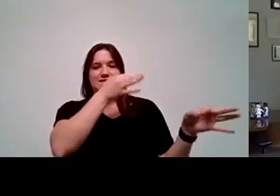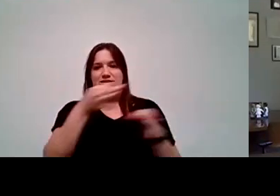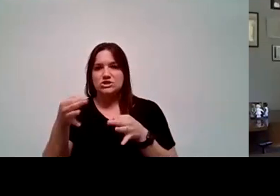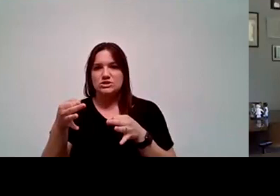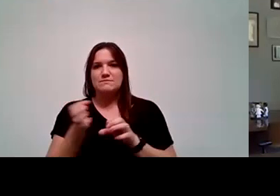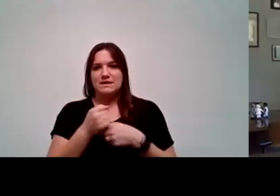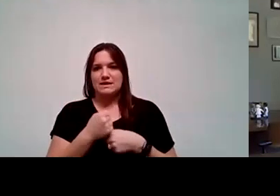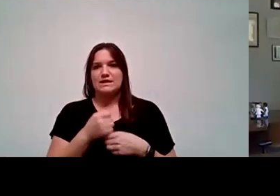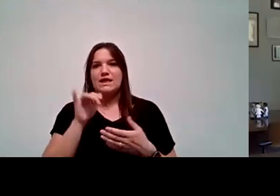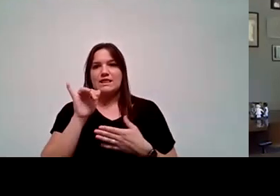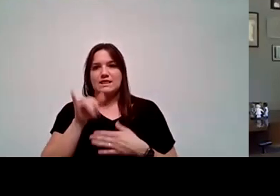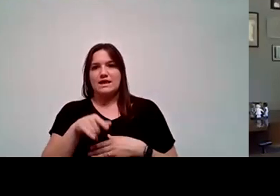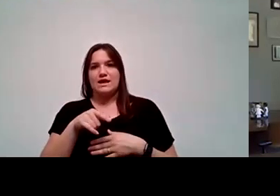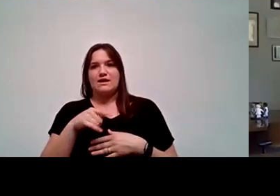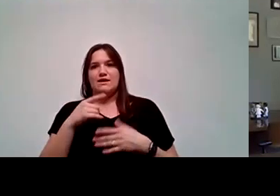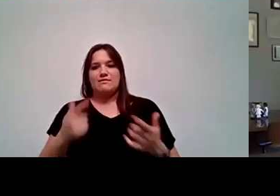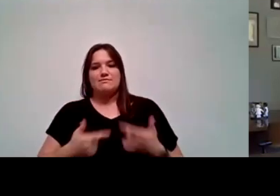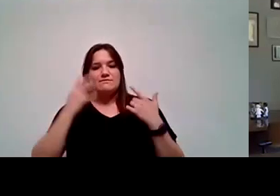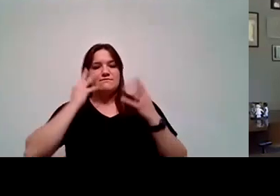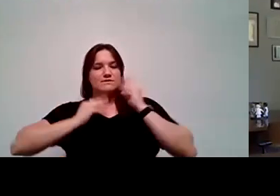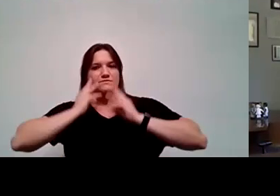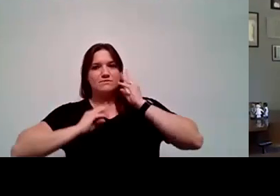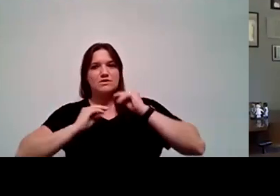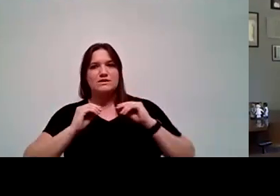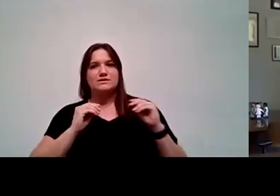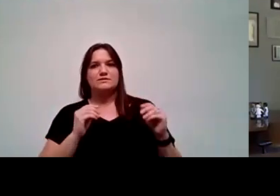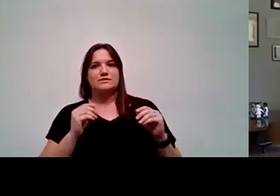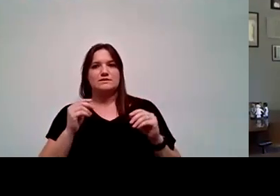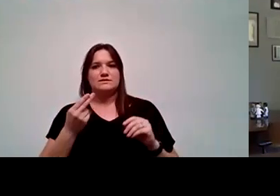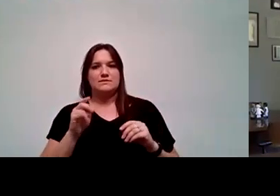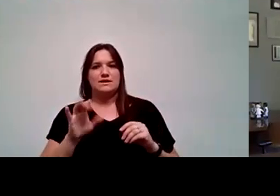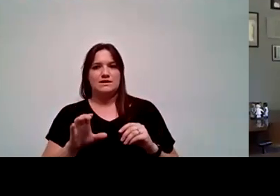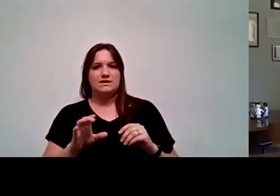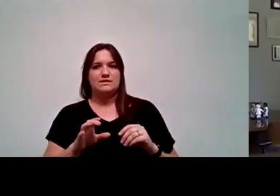So that lived experience as a Hispanic, Latinx identified individual,